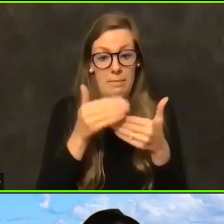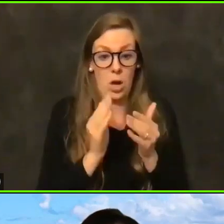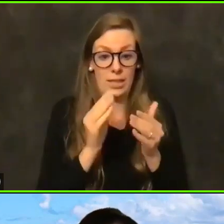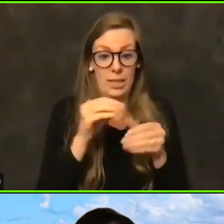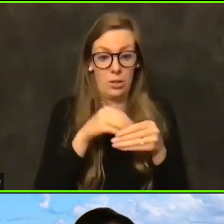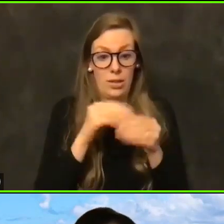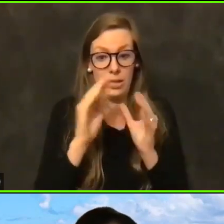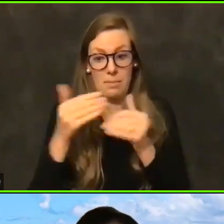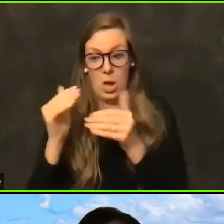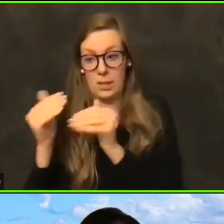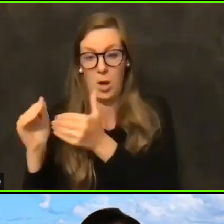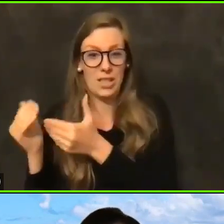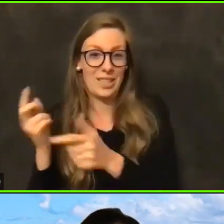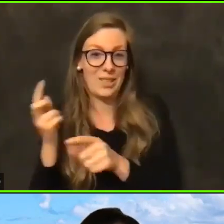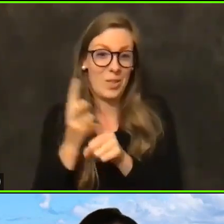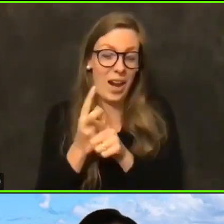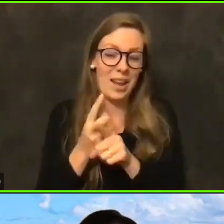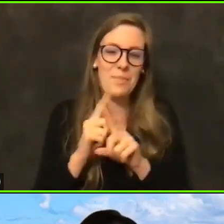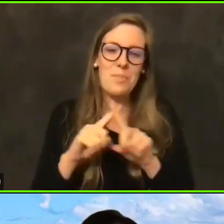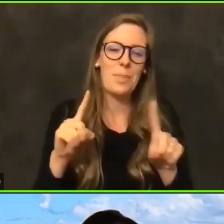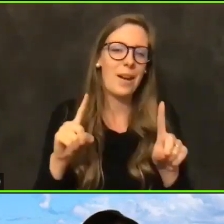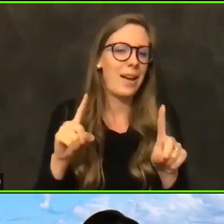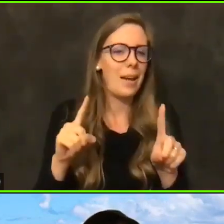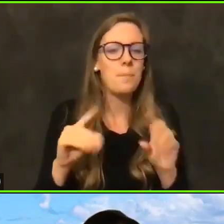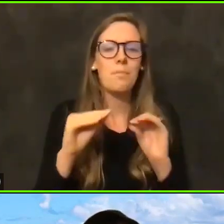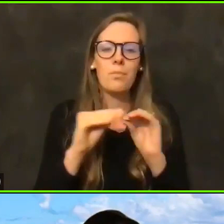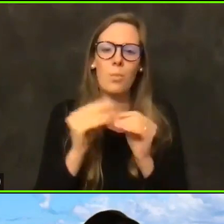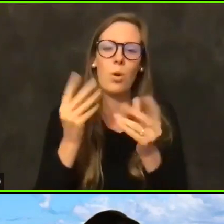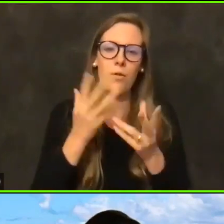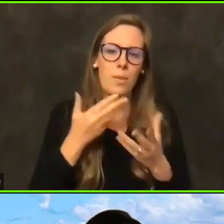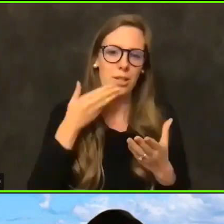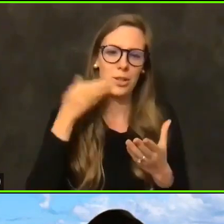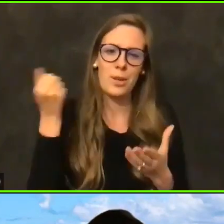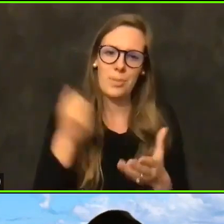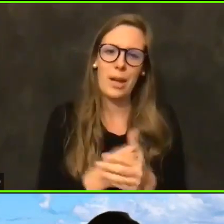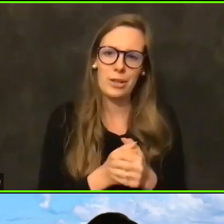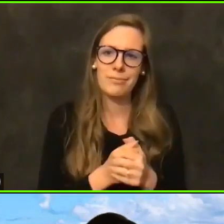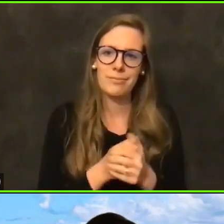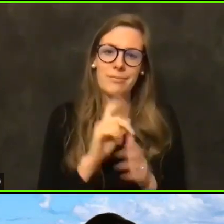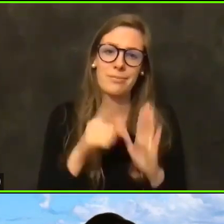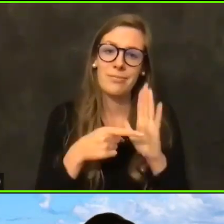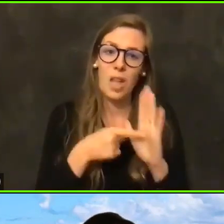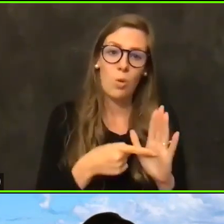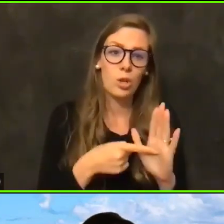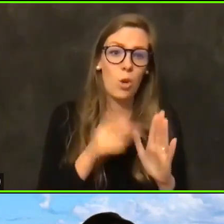Of a framework. And so but the more information we can have, the better, because that will show whether our programs are actually working.